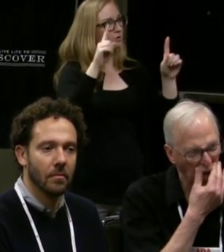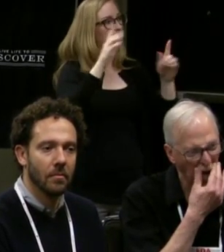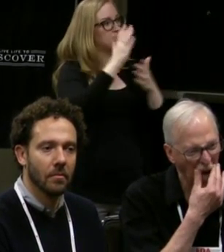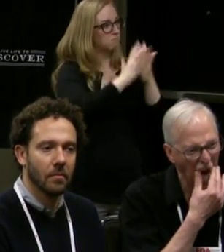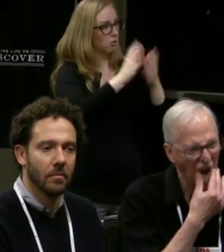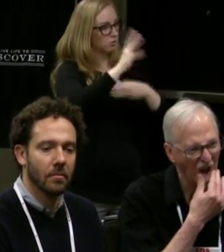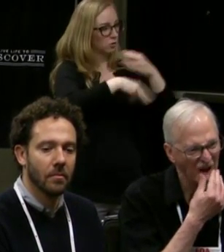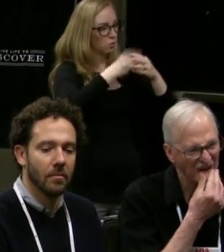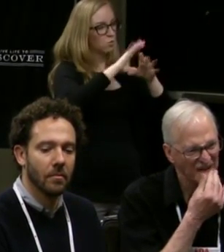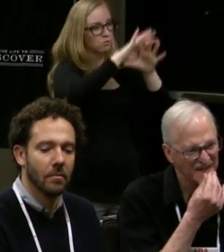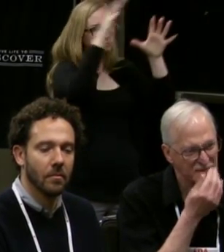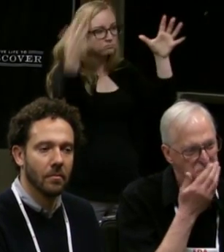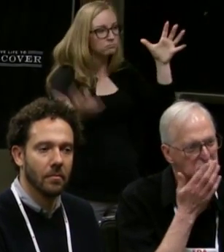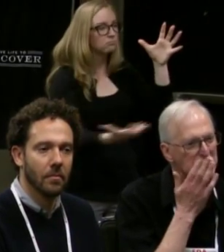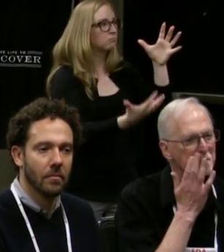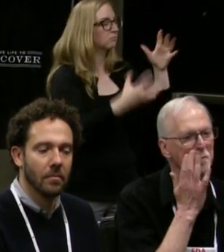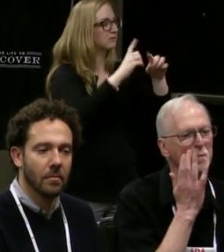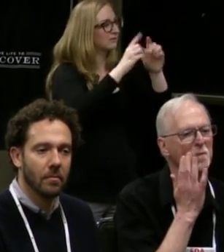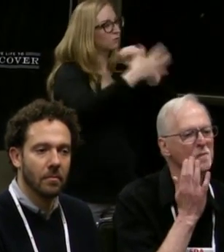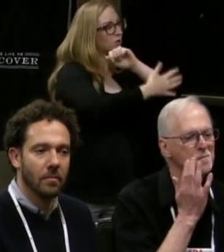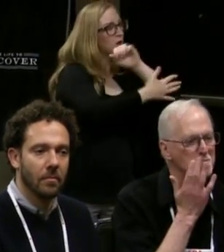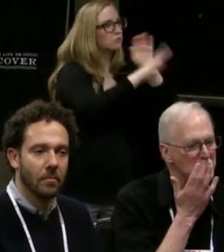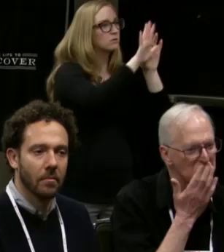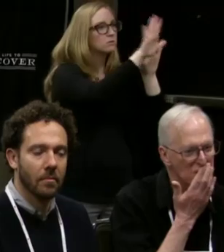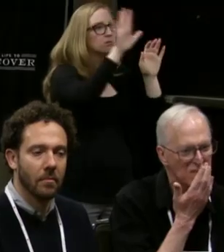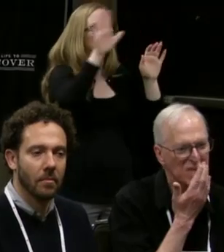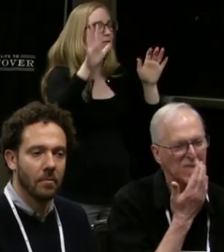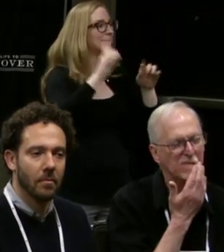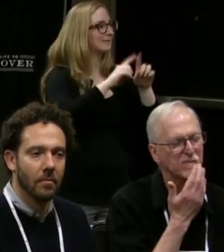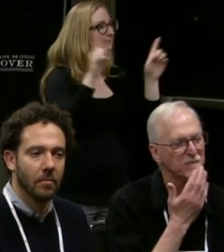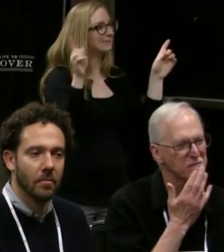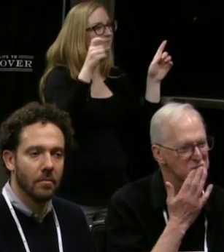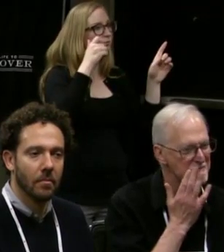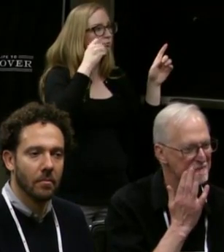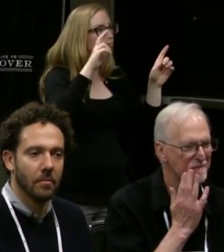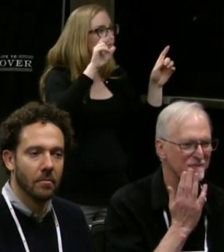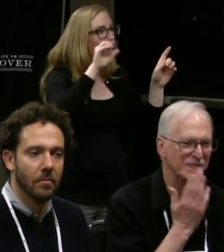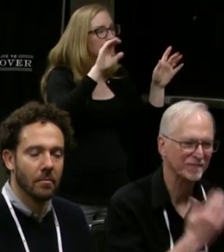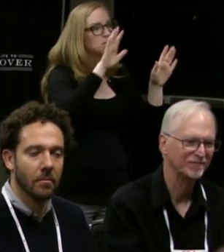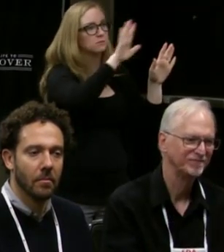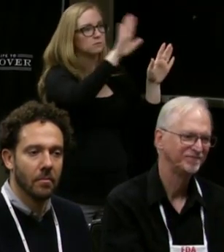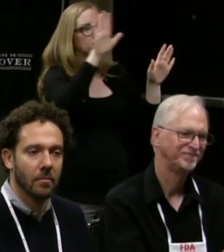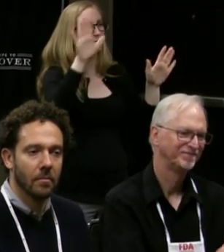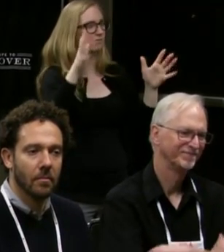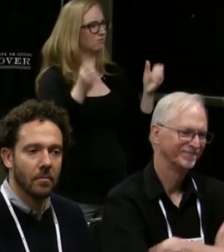different racial backgrounds, specificity that could come into that,